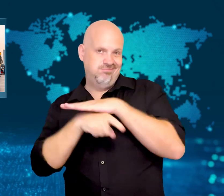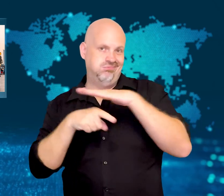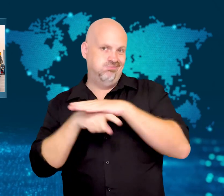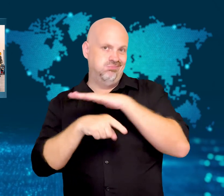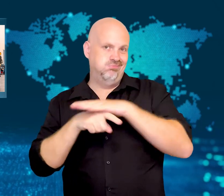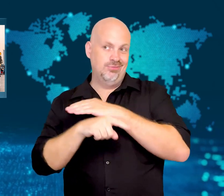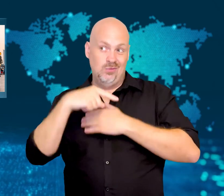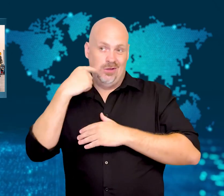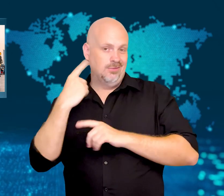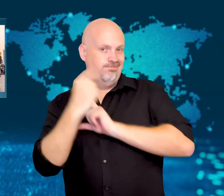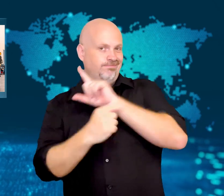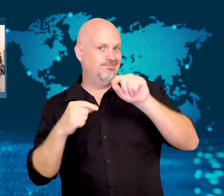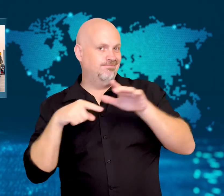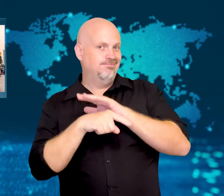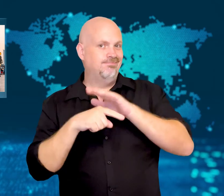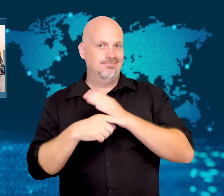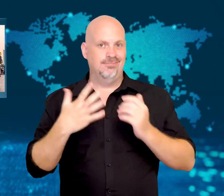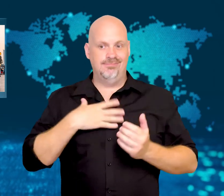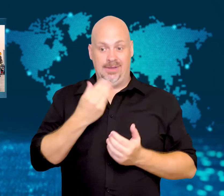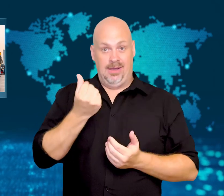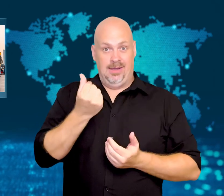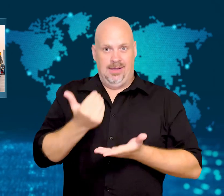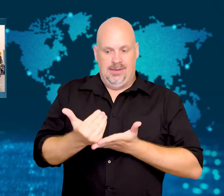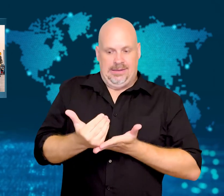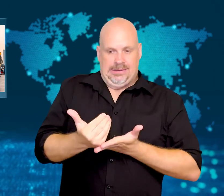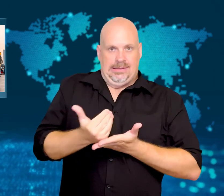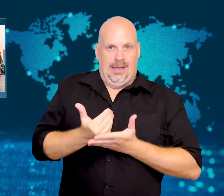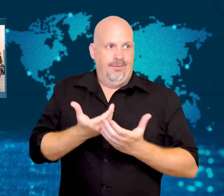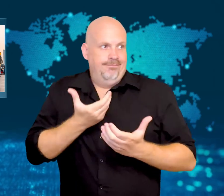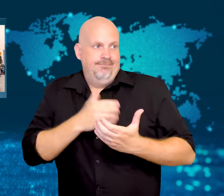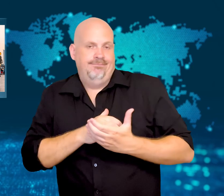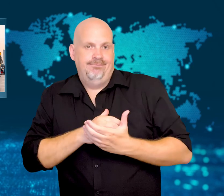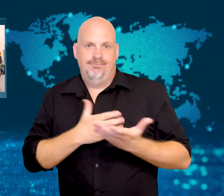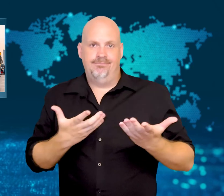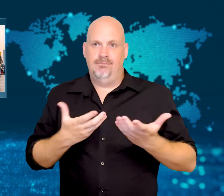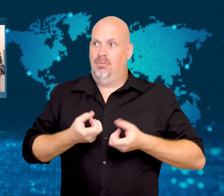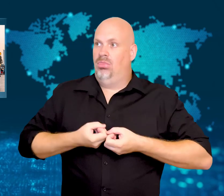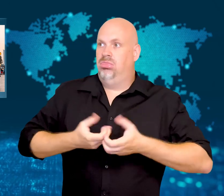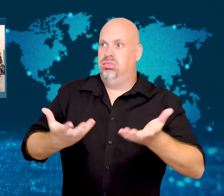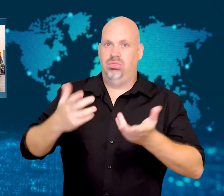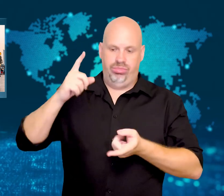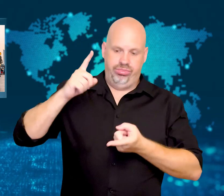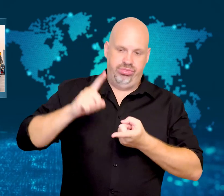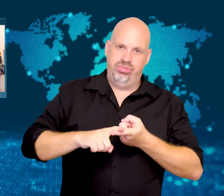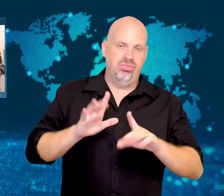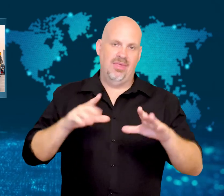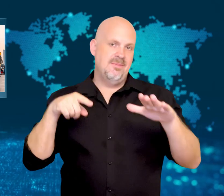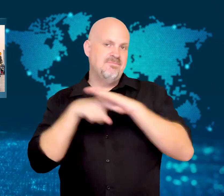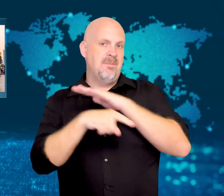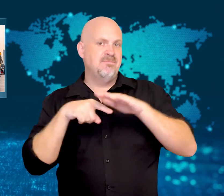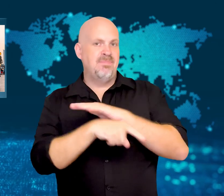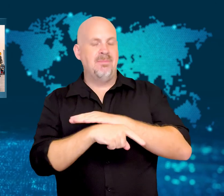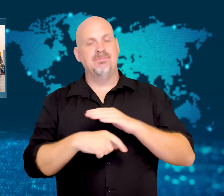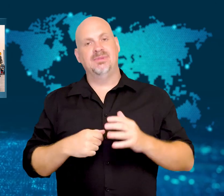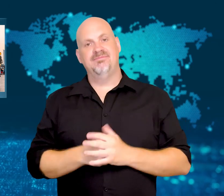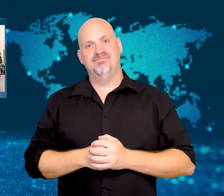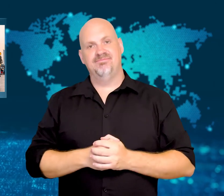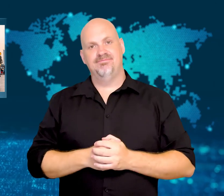Some Russians have fled their country to protect their wealth.